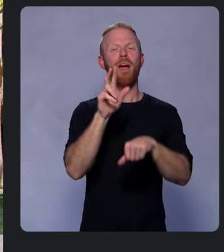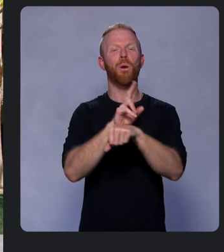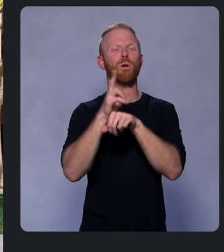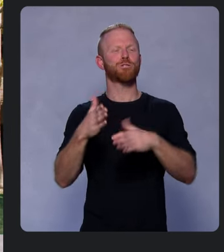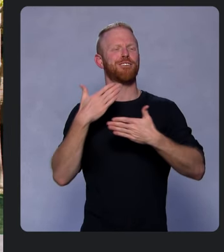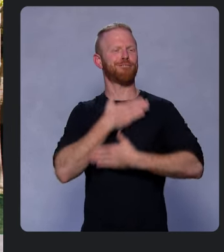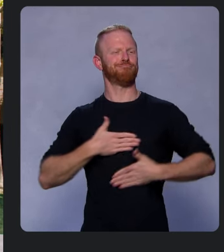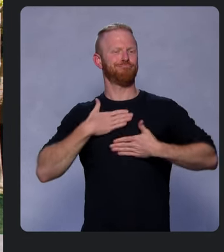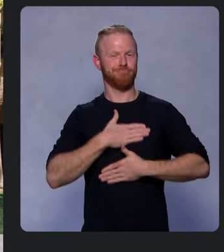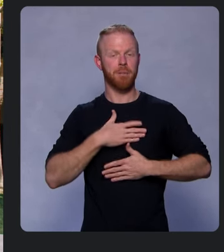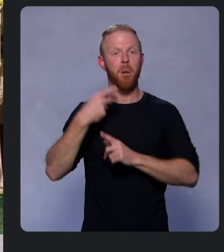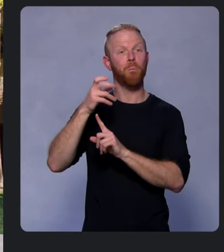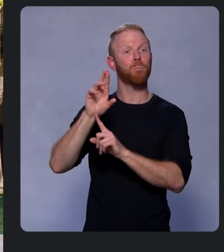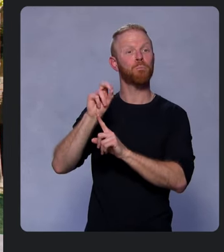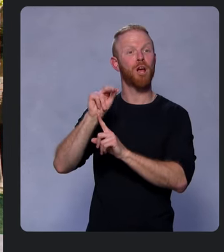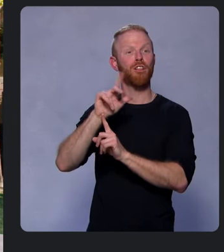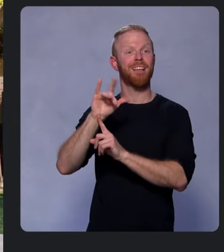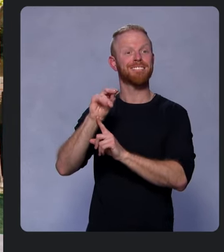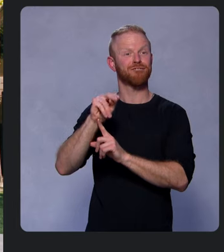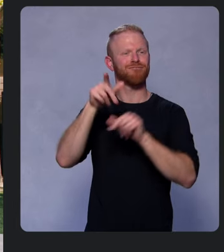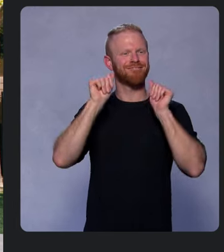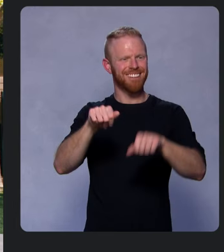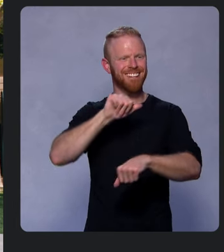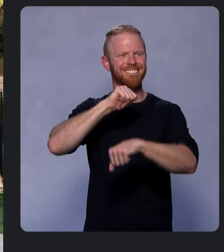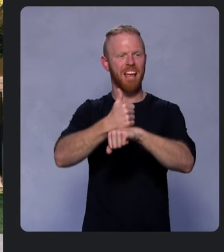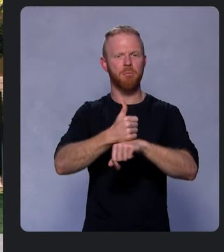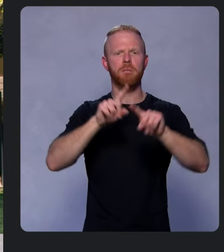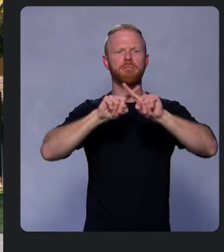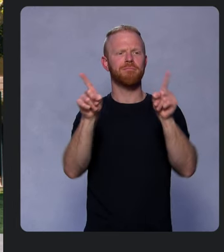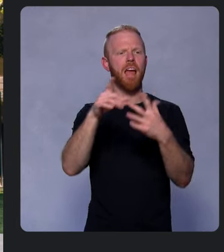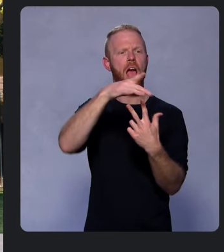you can set up different options and then ask Firebase to figure out the rest for you.